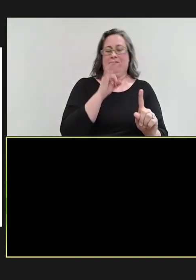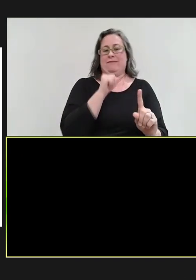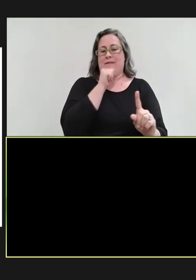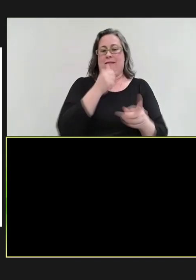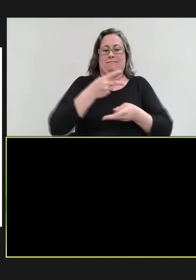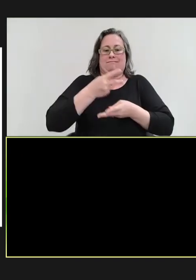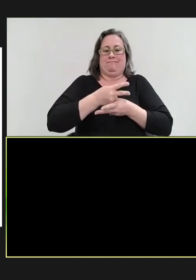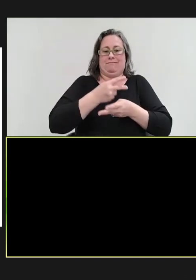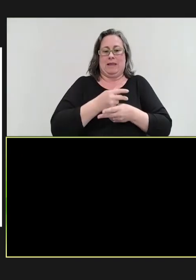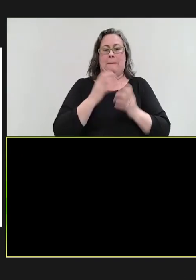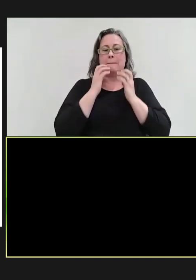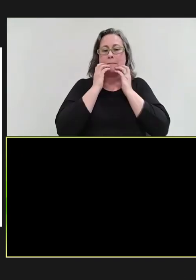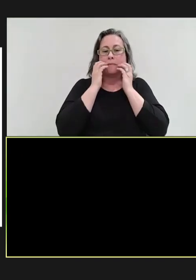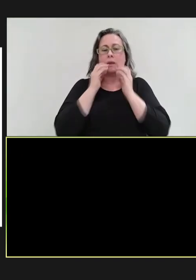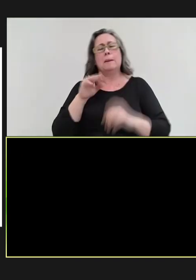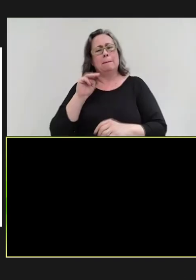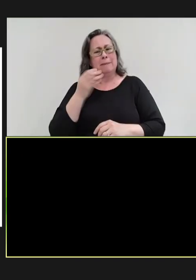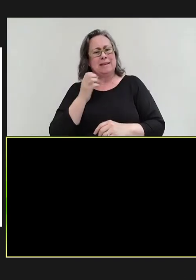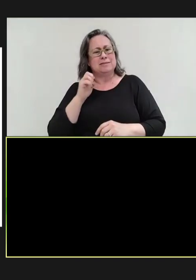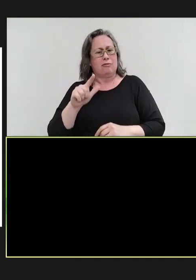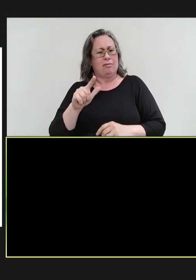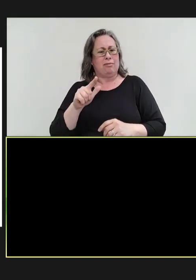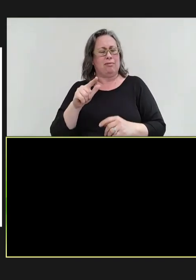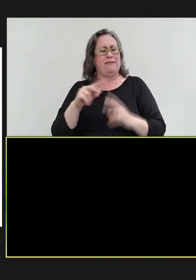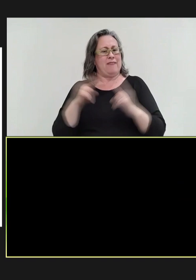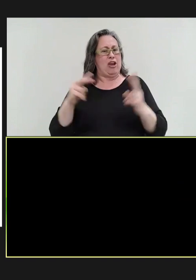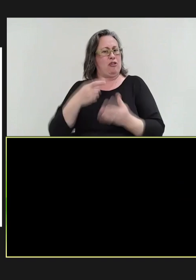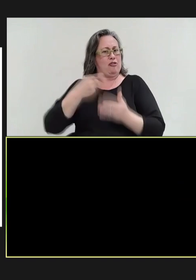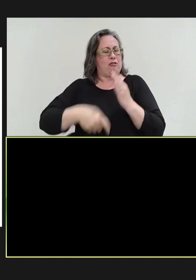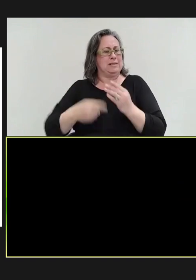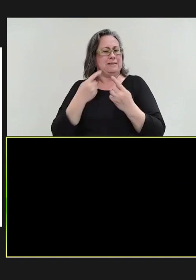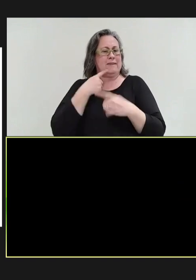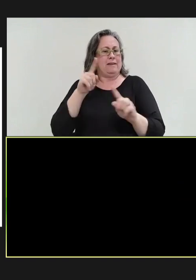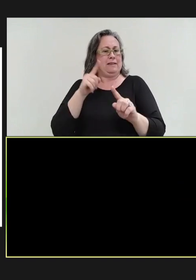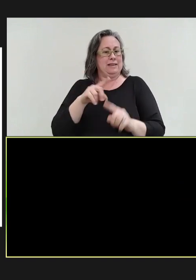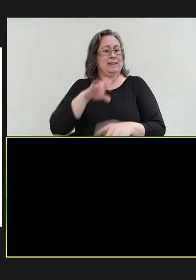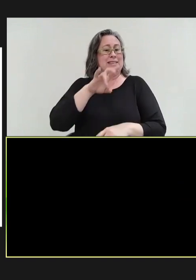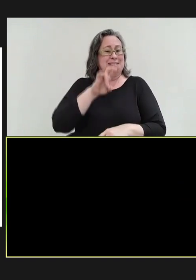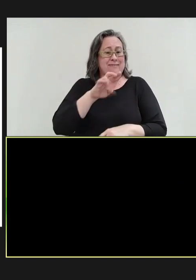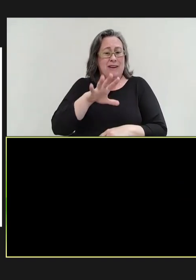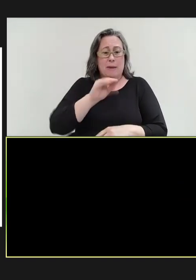very cost-effective. 75 percent of the economic benefits of vaccination in the